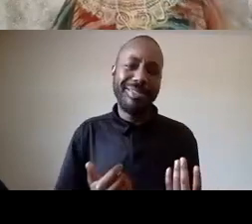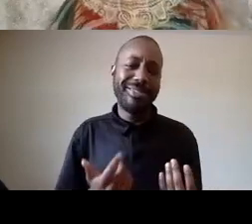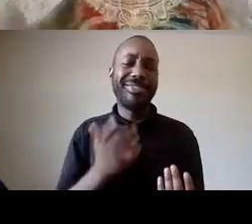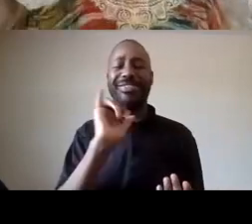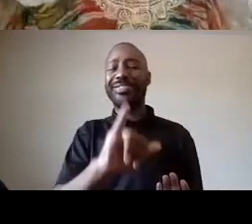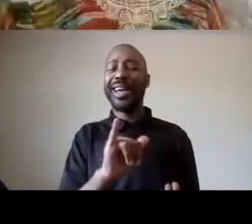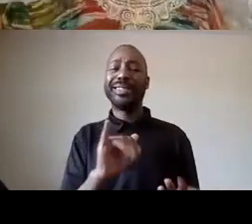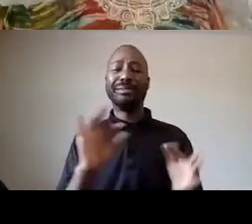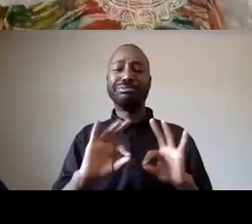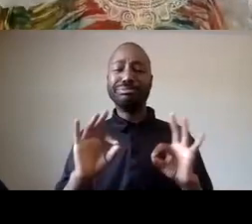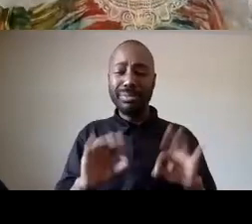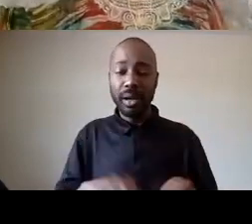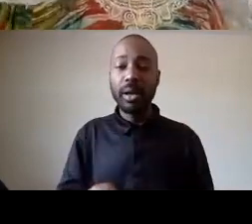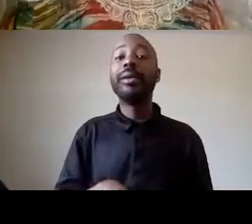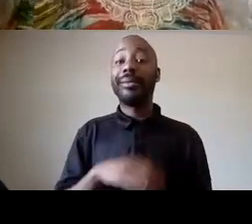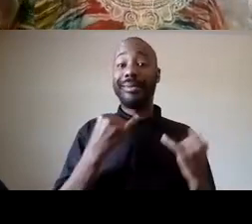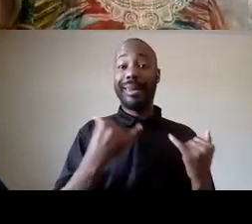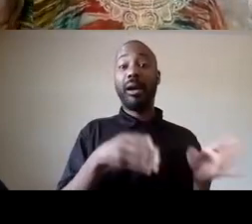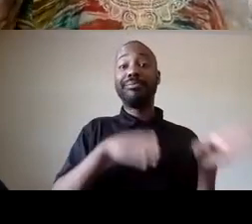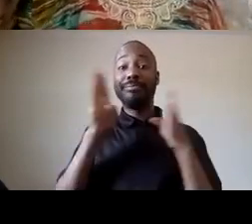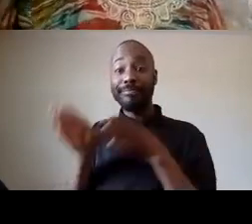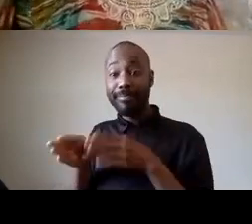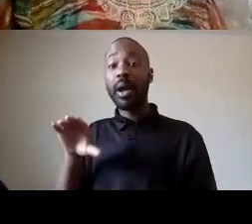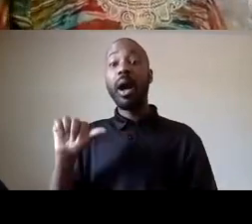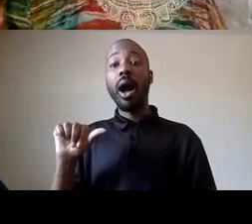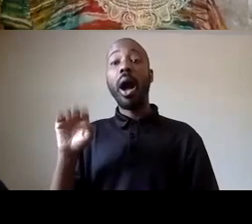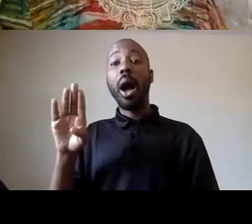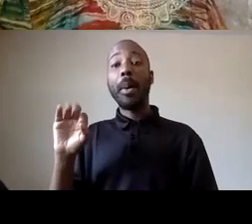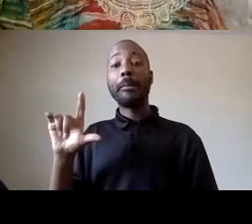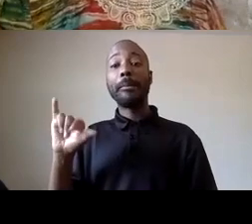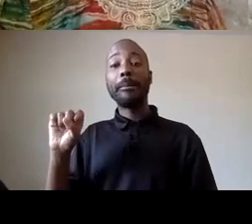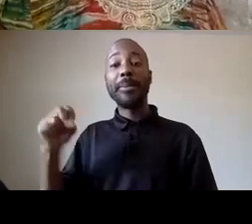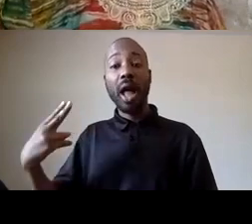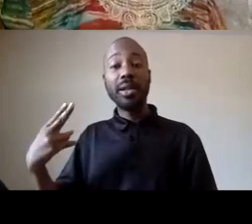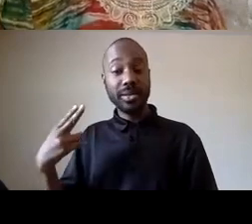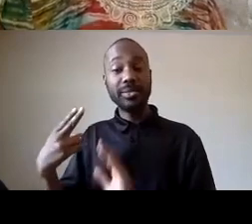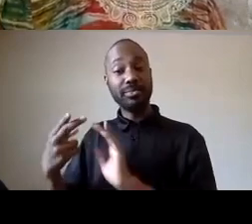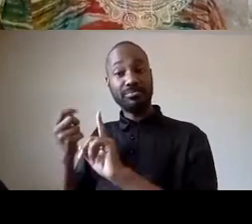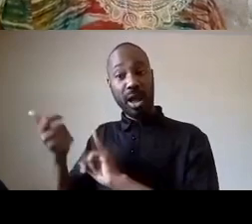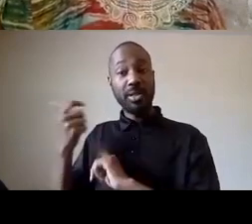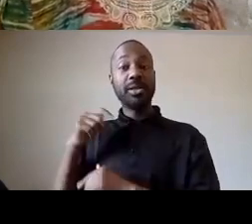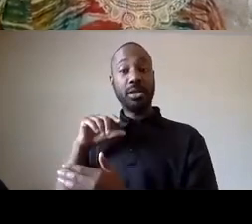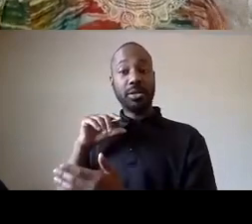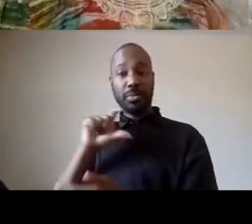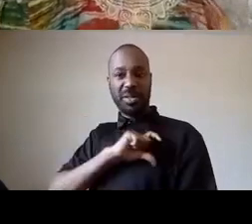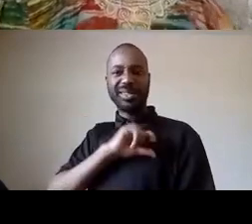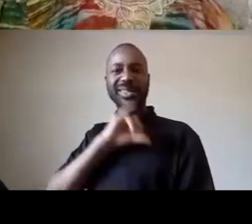abolishing the police is of course the complete form of defunding the police